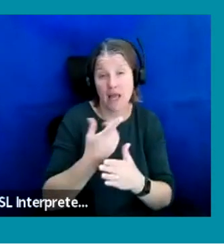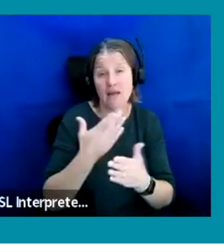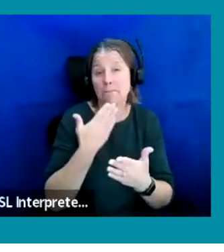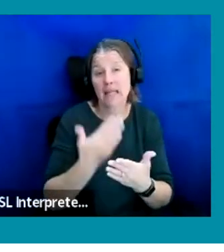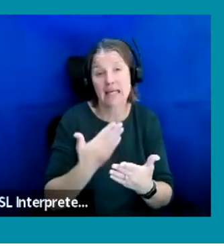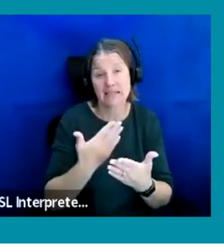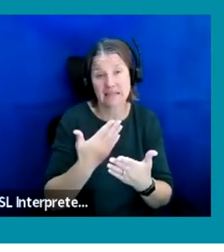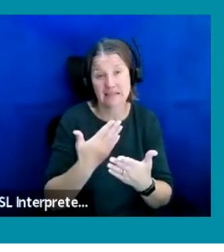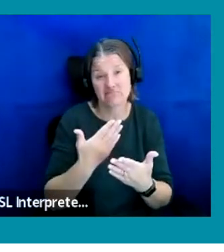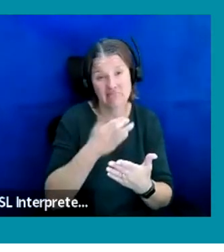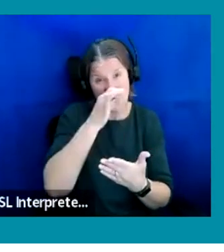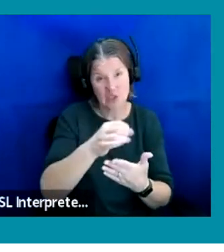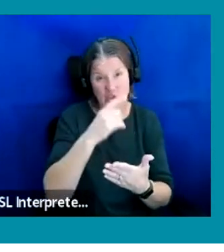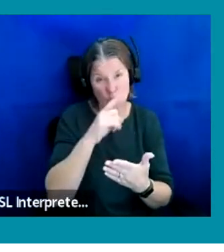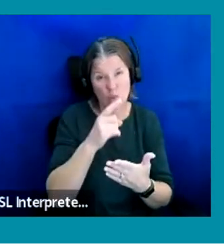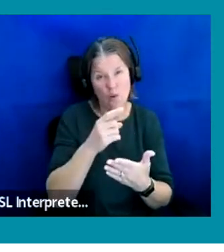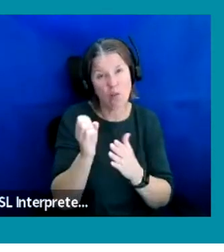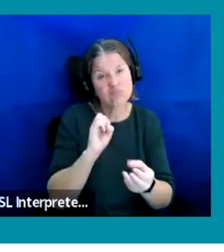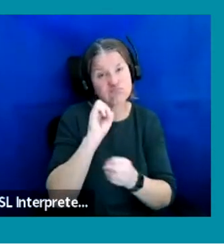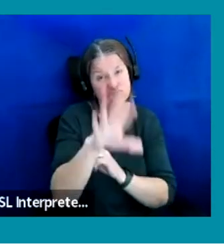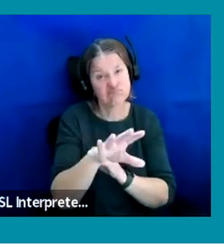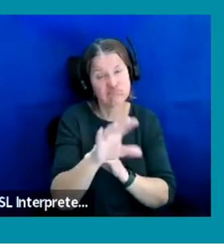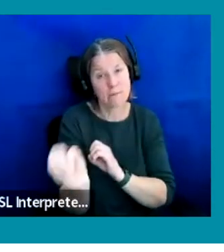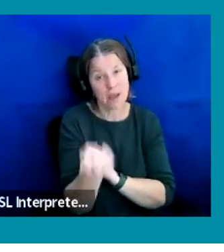PowerPoint deck so you can enlarge it.